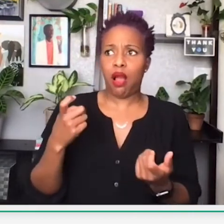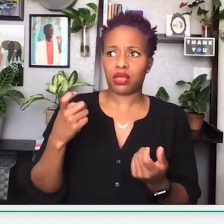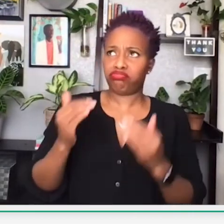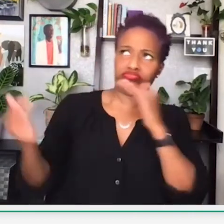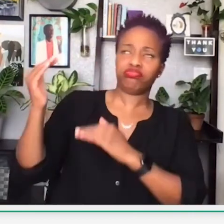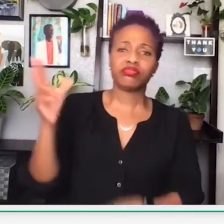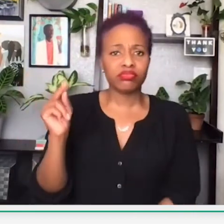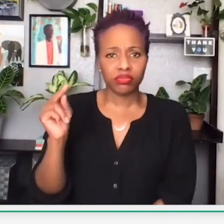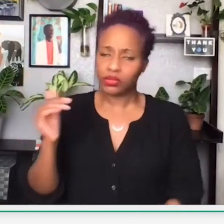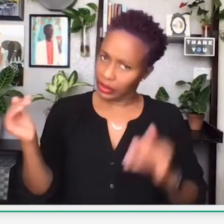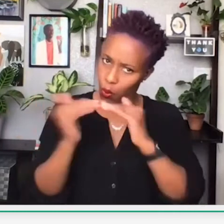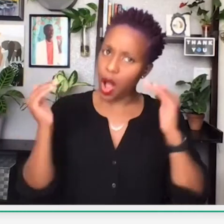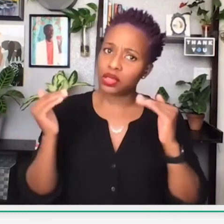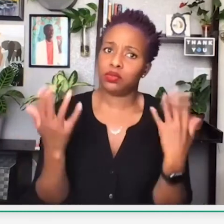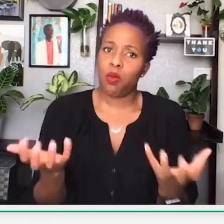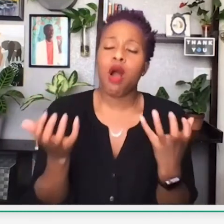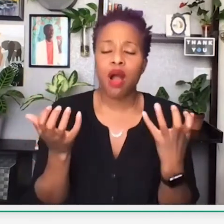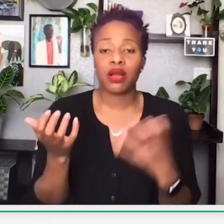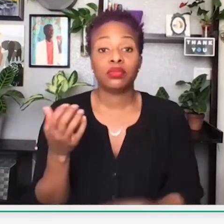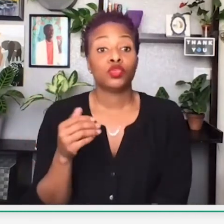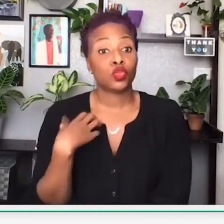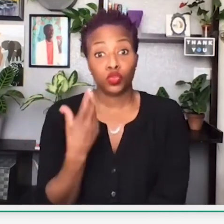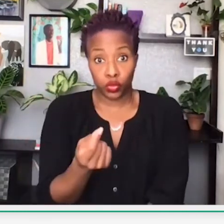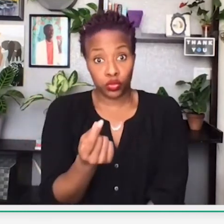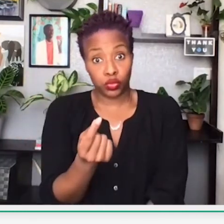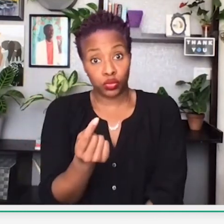and that there was no need to give up a seat to anyone who felt they were inferior.